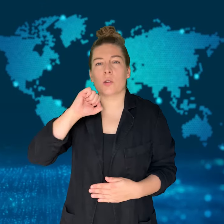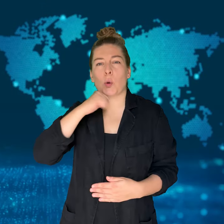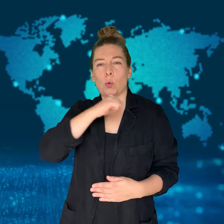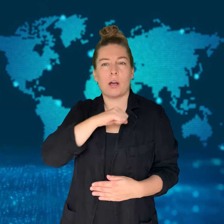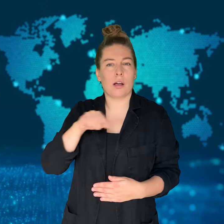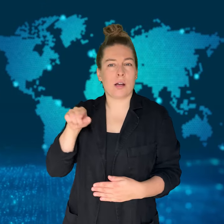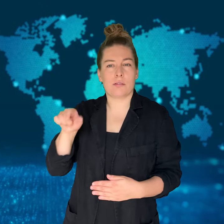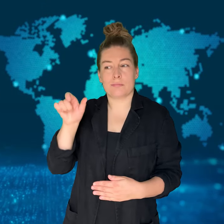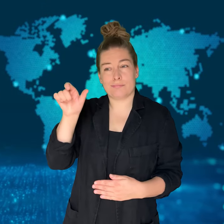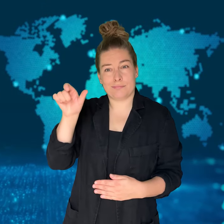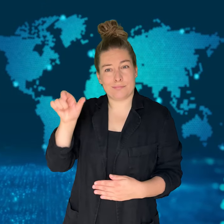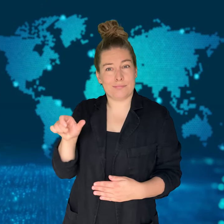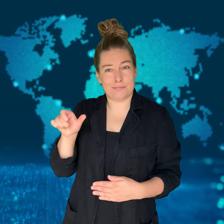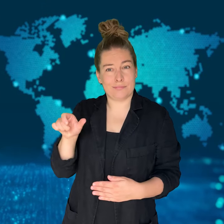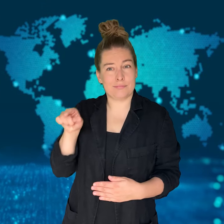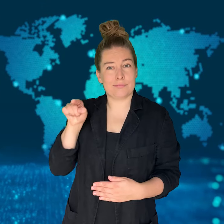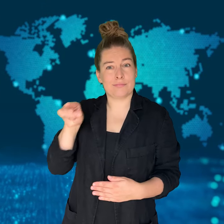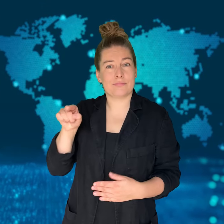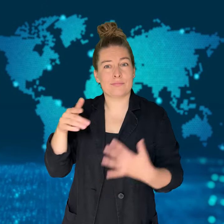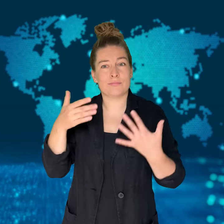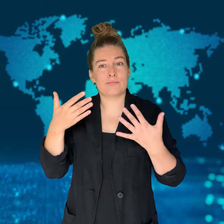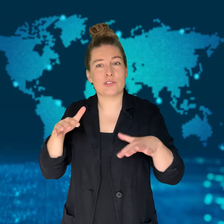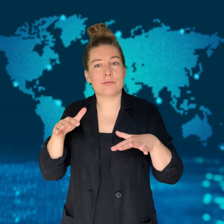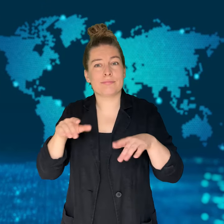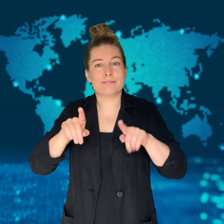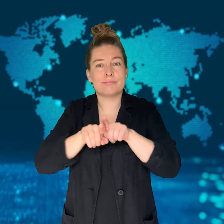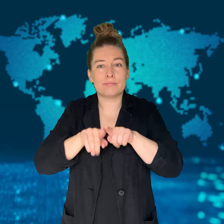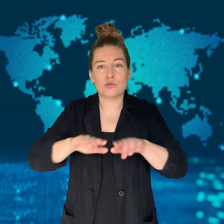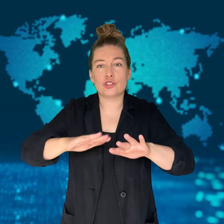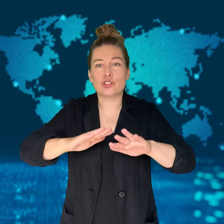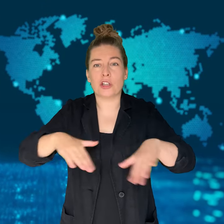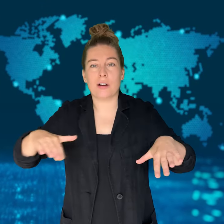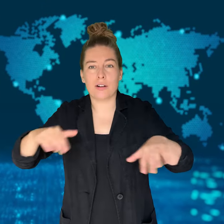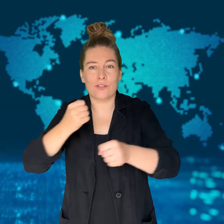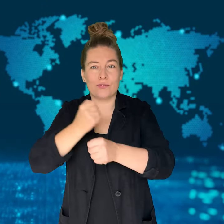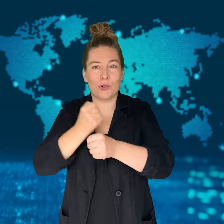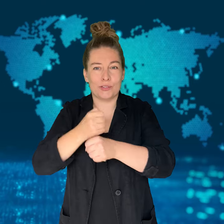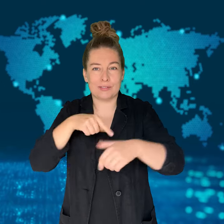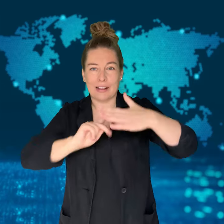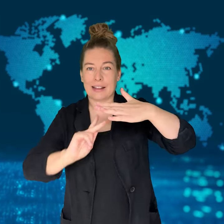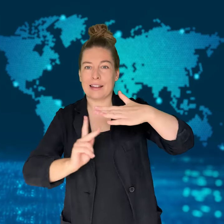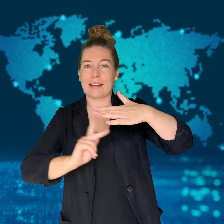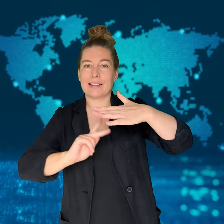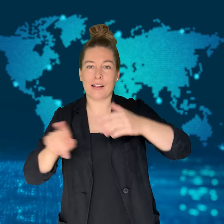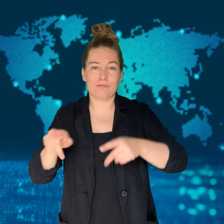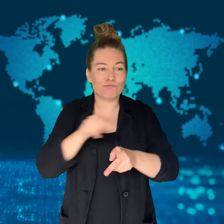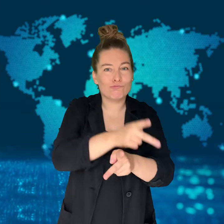[MONIKA]: A kindergarten teacher in Taiwan has been sentenced to